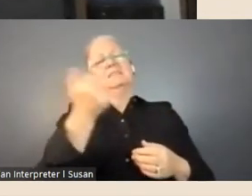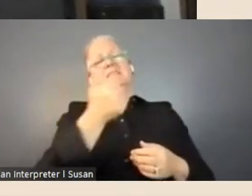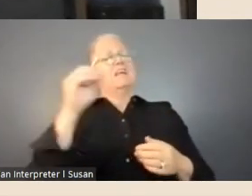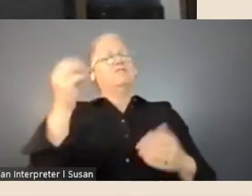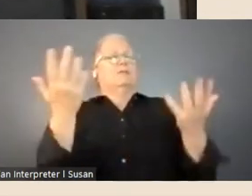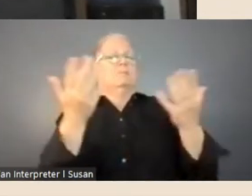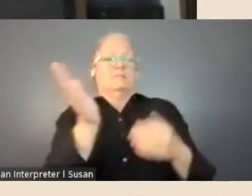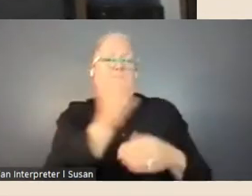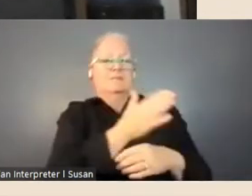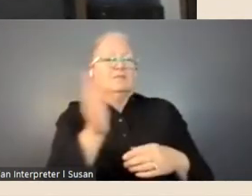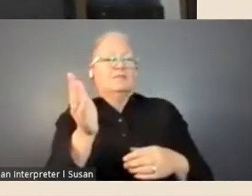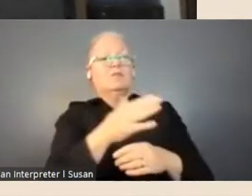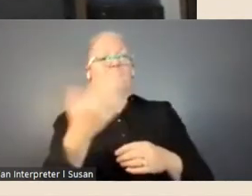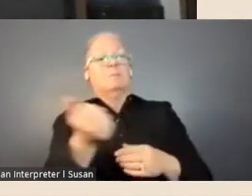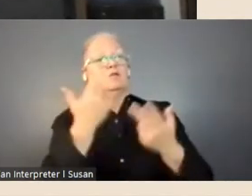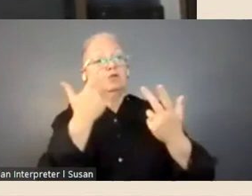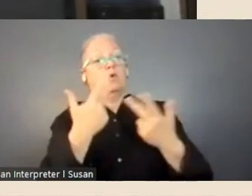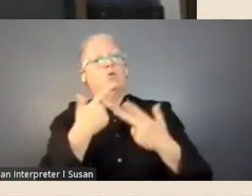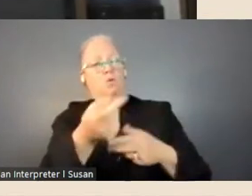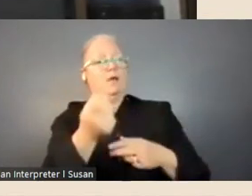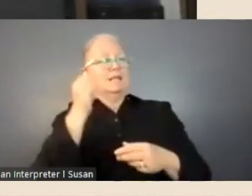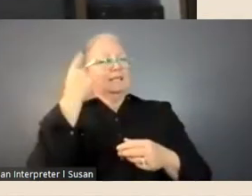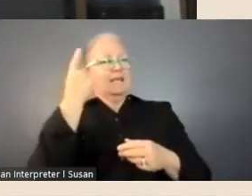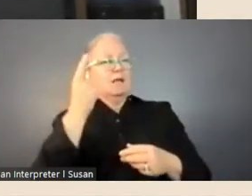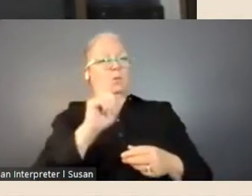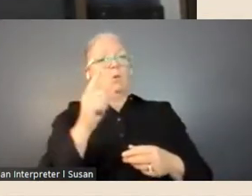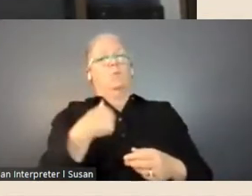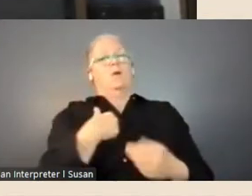You show you've got an understanding of what we actually hold, without going down and then